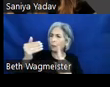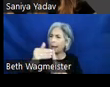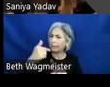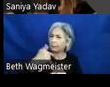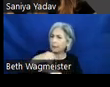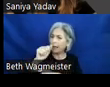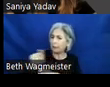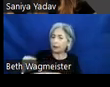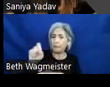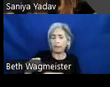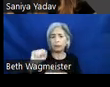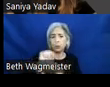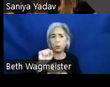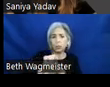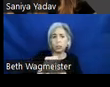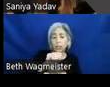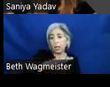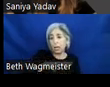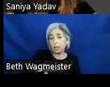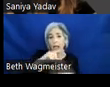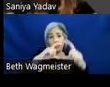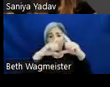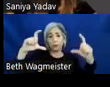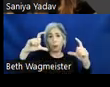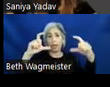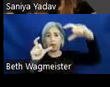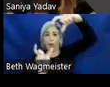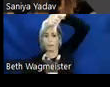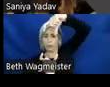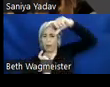work in landscape and portrait mode. Also, to be able to be locked